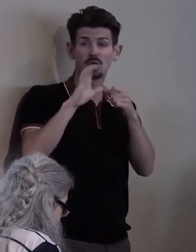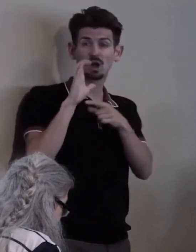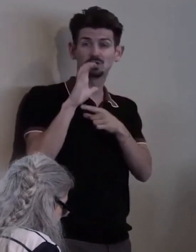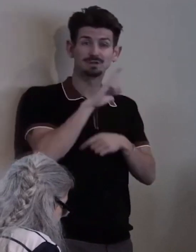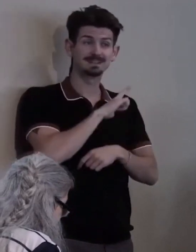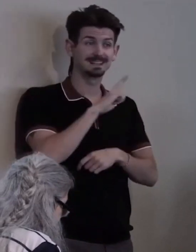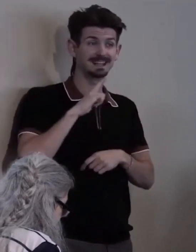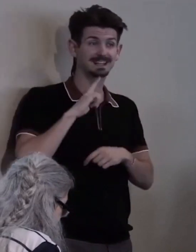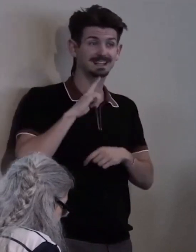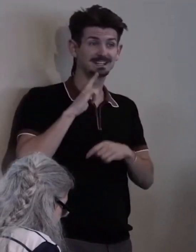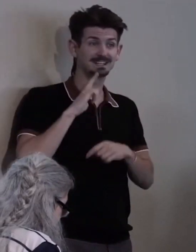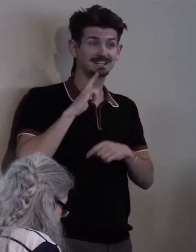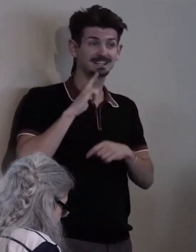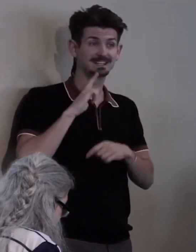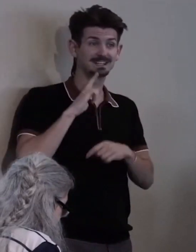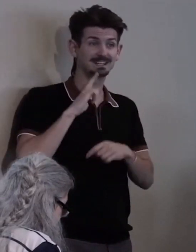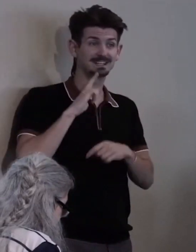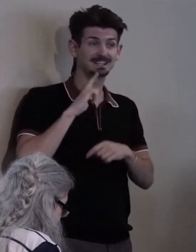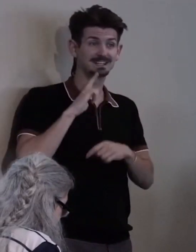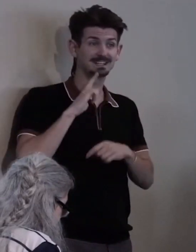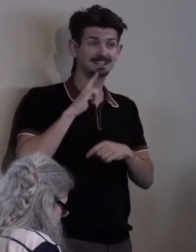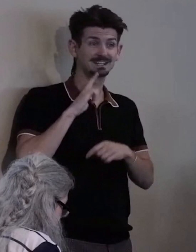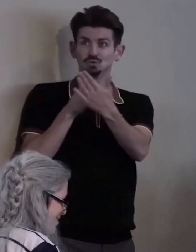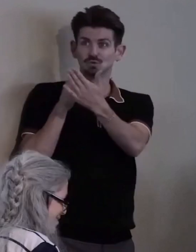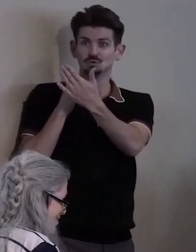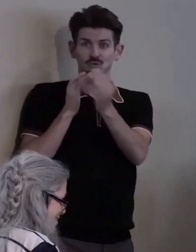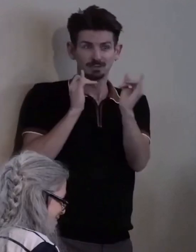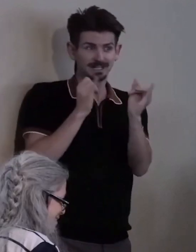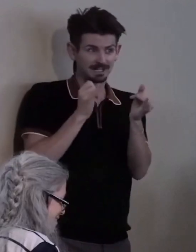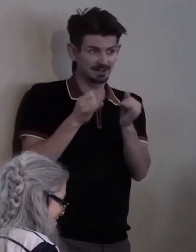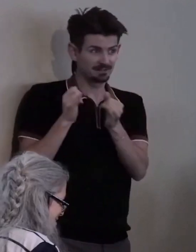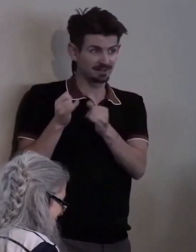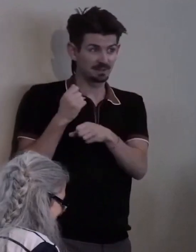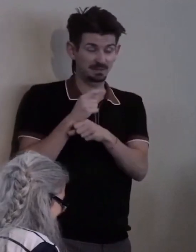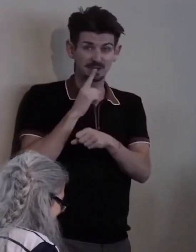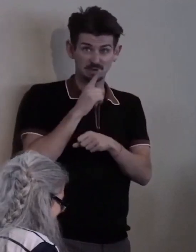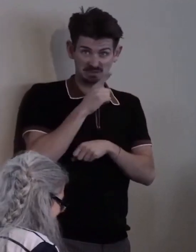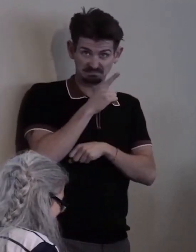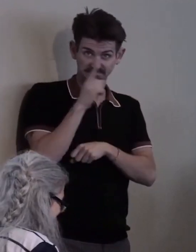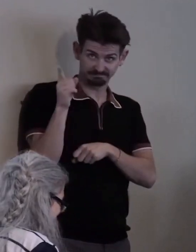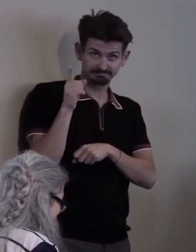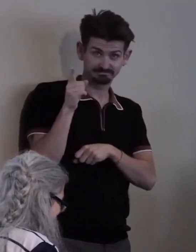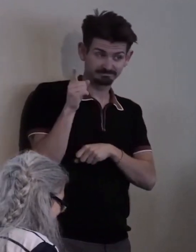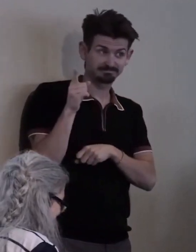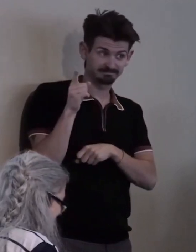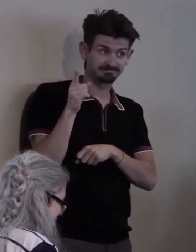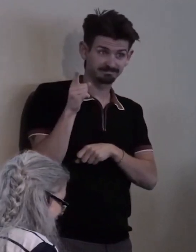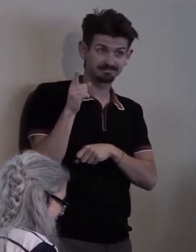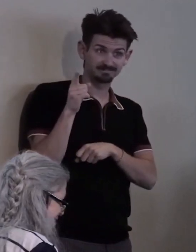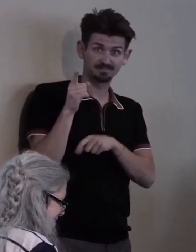individually to ensure their personal interest in resolving this case.